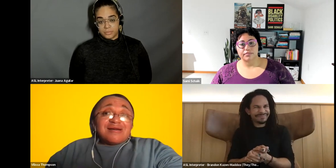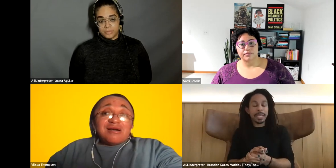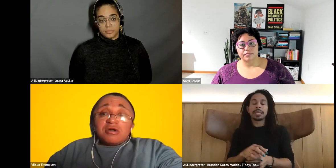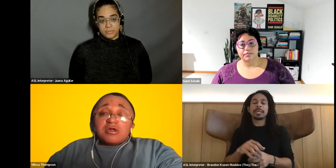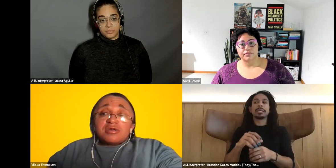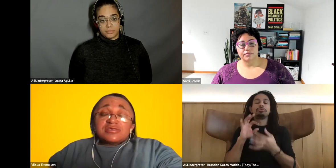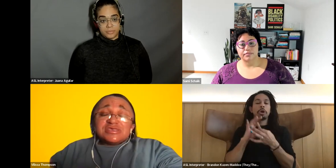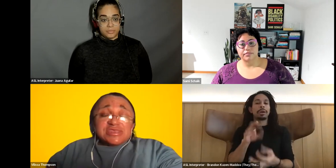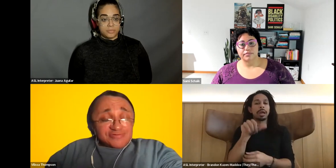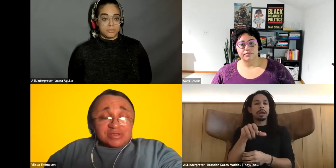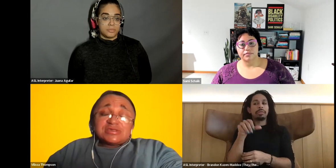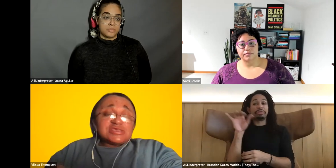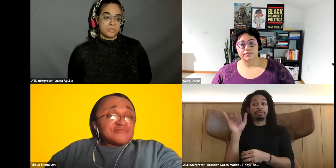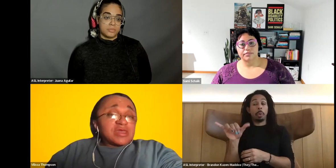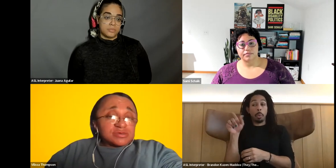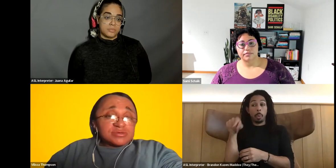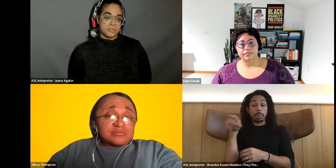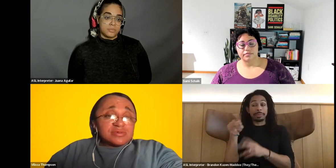Vilissa Thompson: our significantly disadvantaged